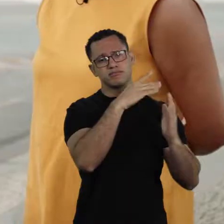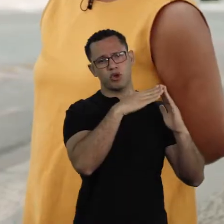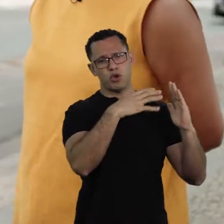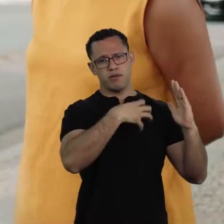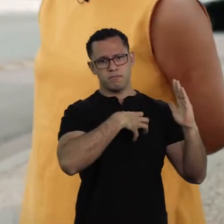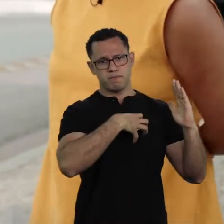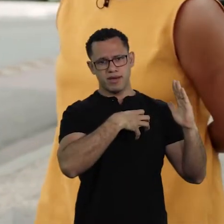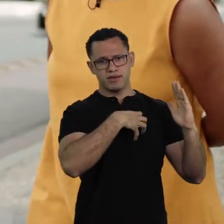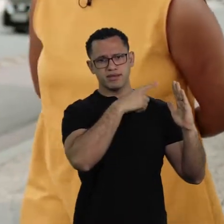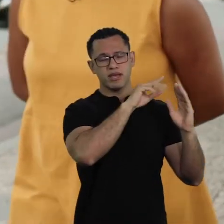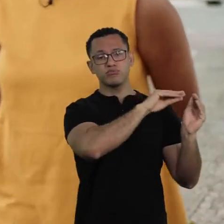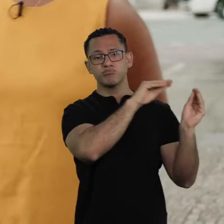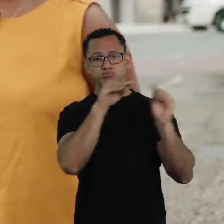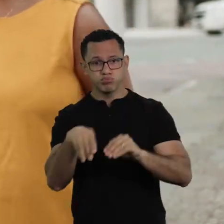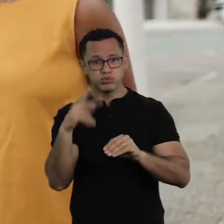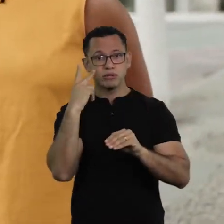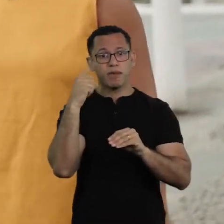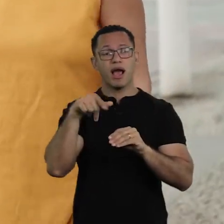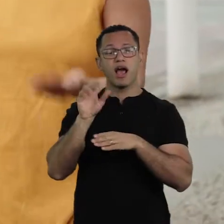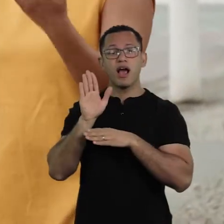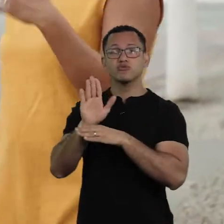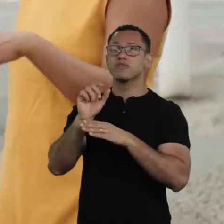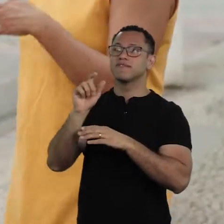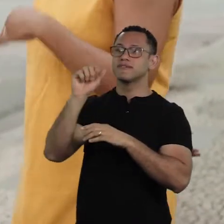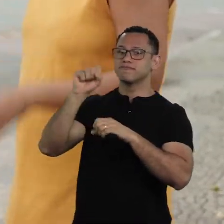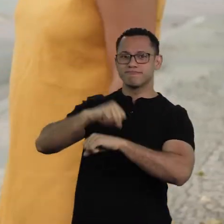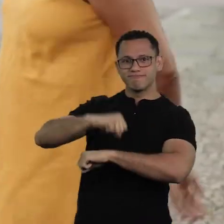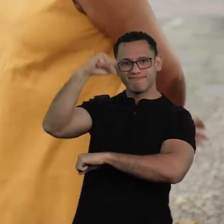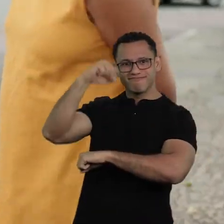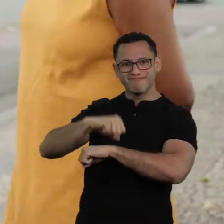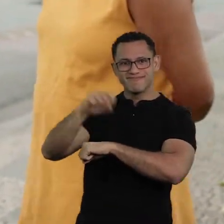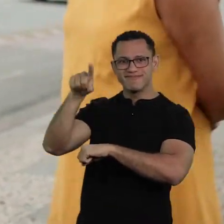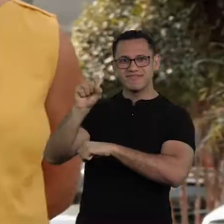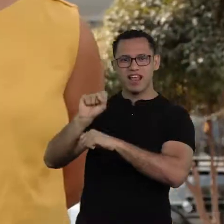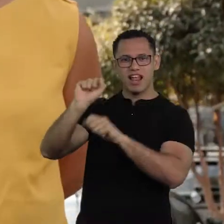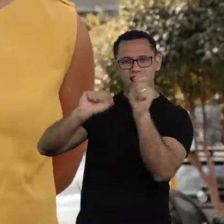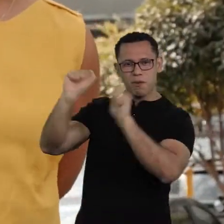my grandmother came from Bahia, she used to cleaned Martinelli's windows.